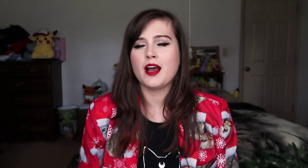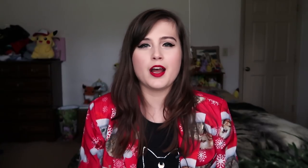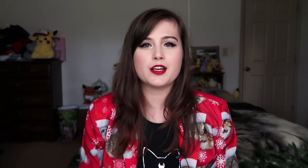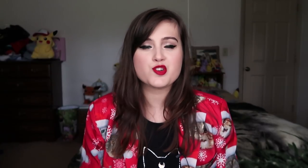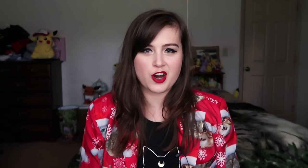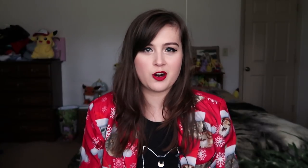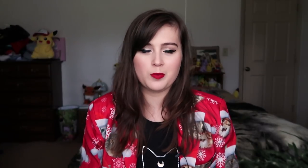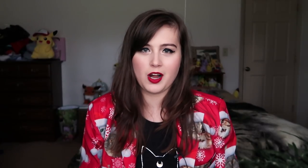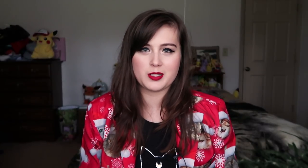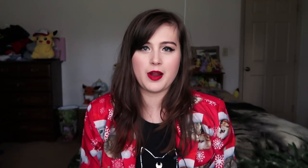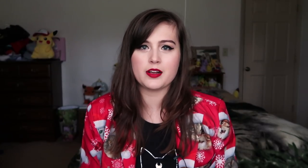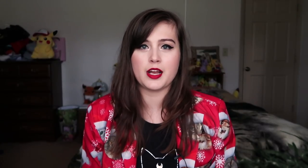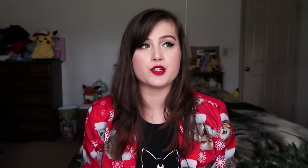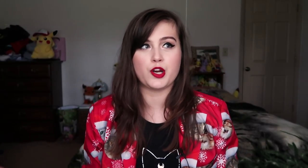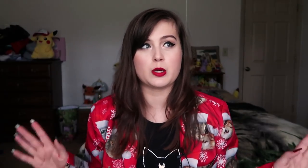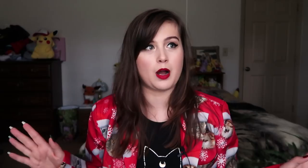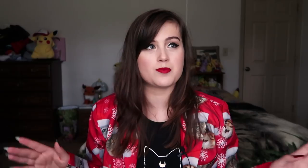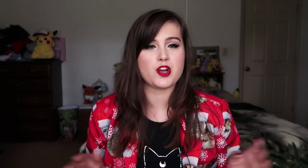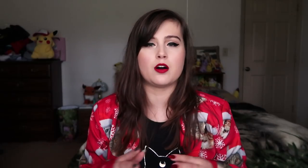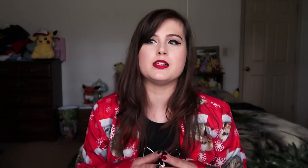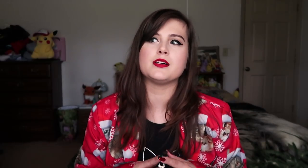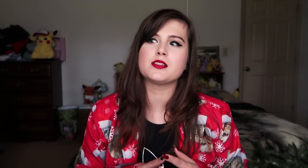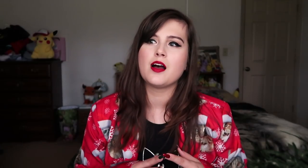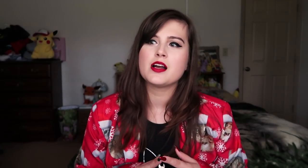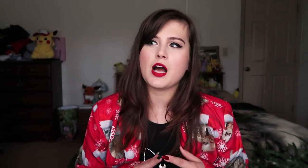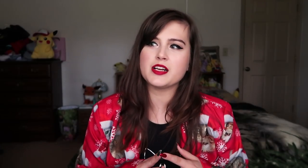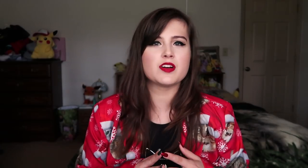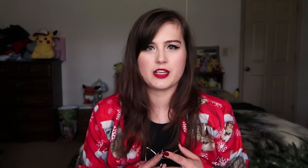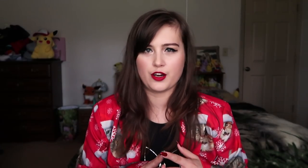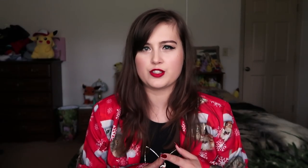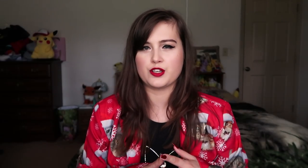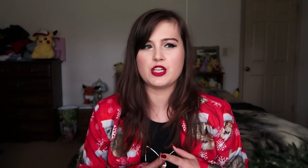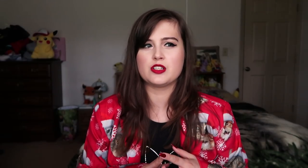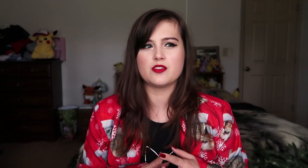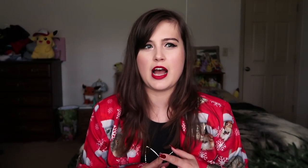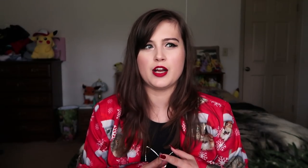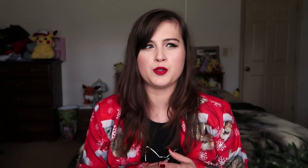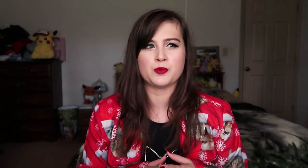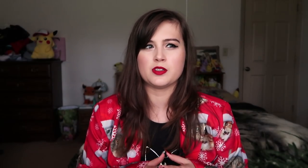and Cheryl Blossom, aka Cherry Bombshell, is kind of a character that you...